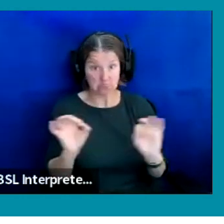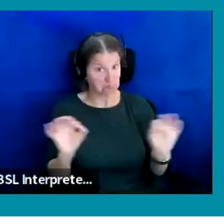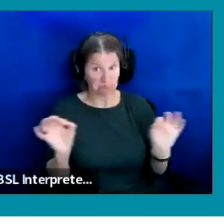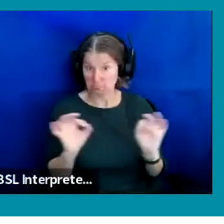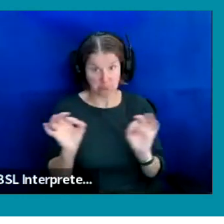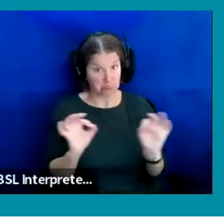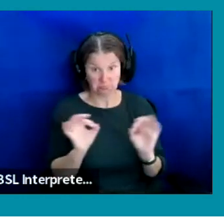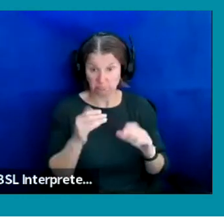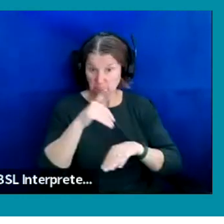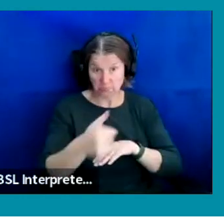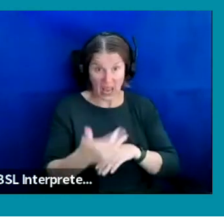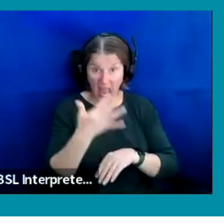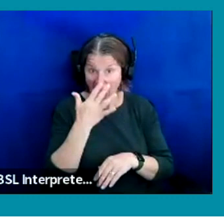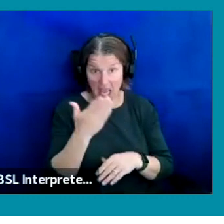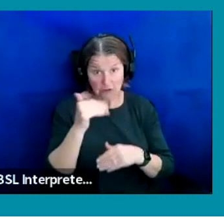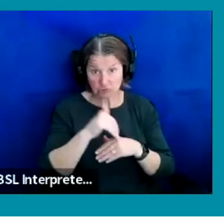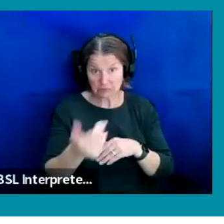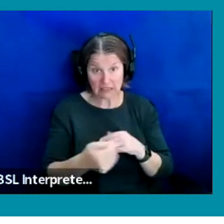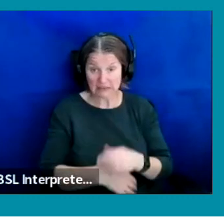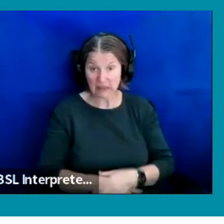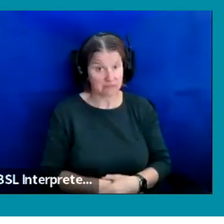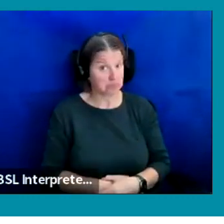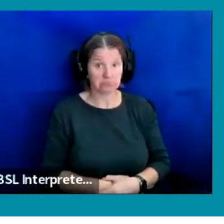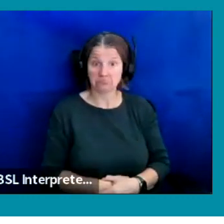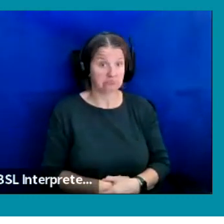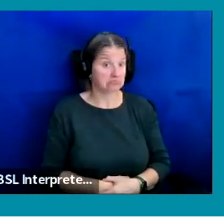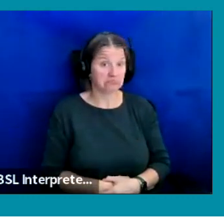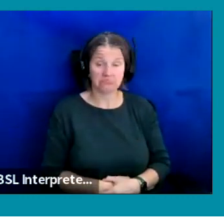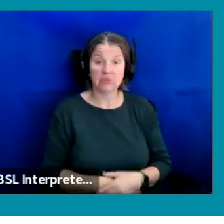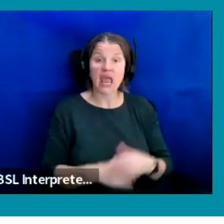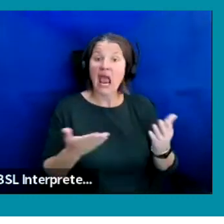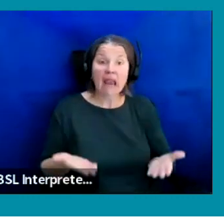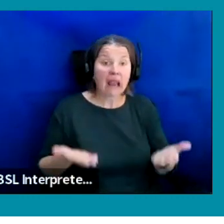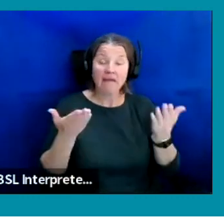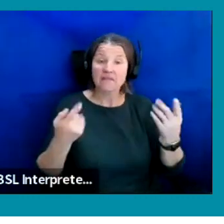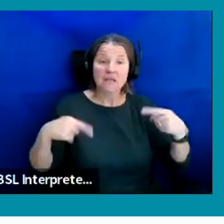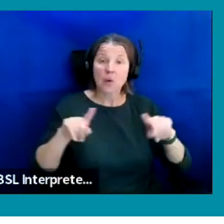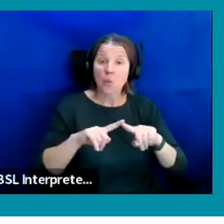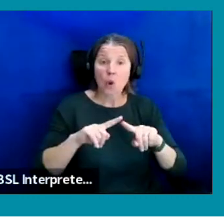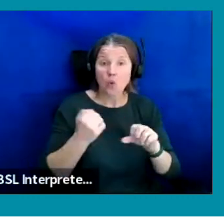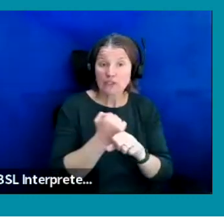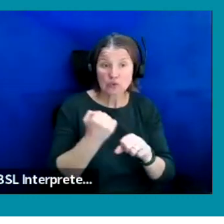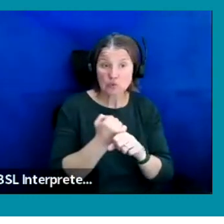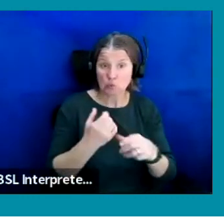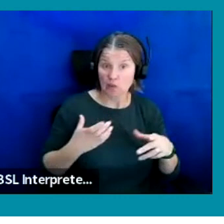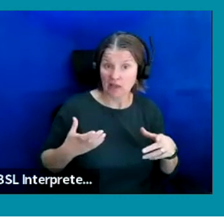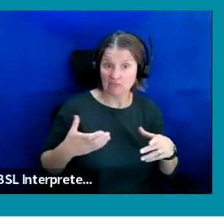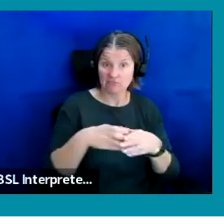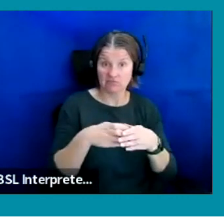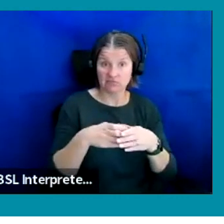There's no, well funnily enough in Lifted and what we do within our team, we have a